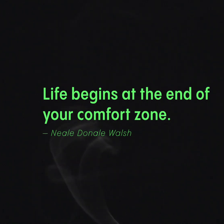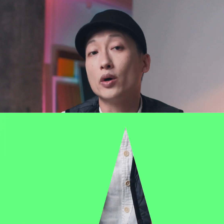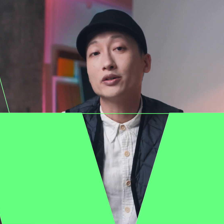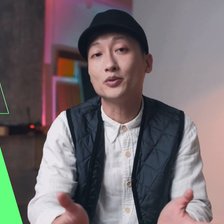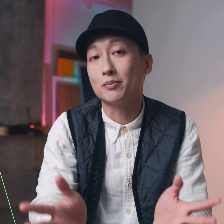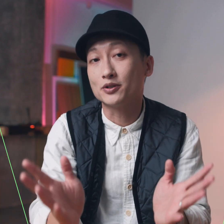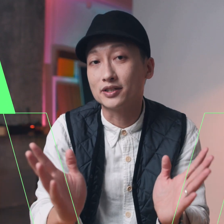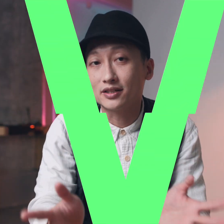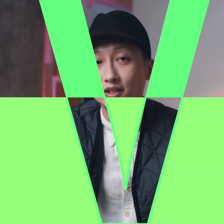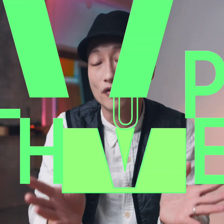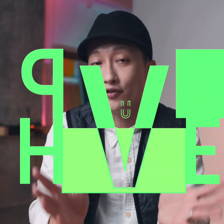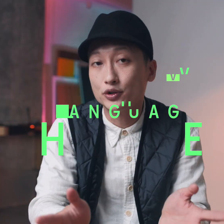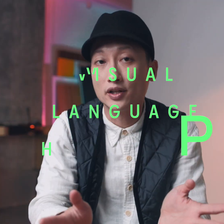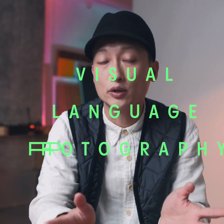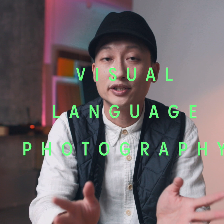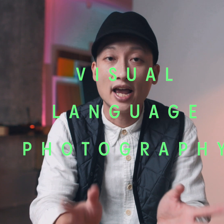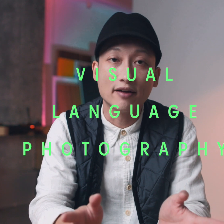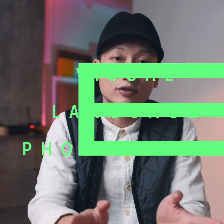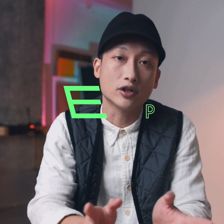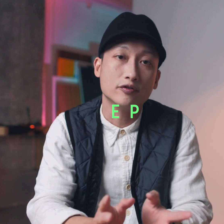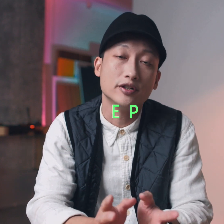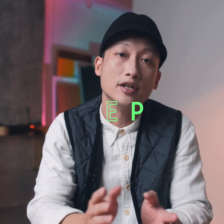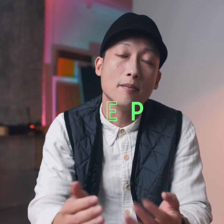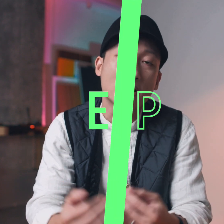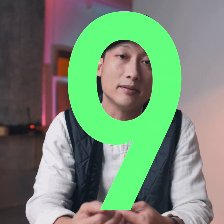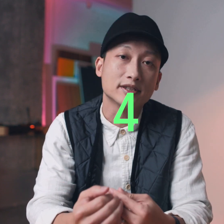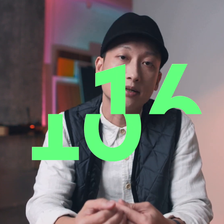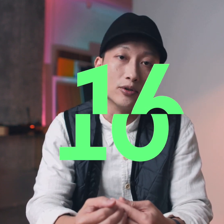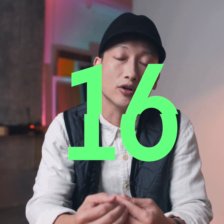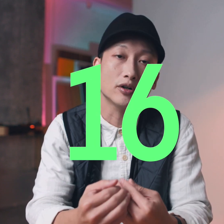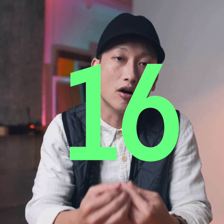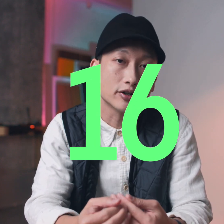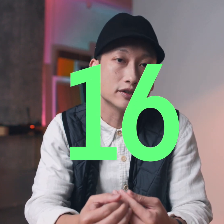welcome to episode 16 on visual language and photography my name is Gabriel Leung - artist